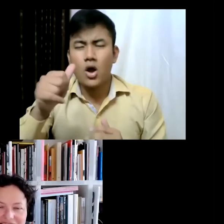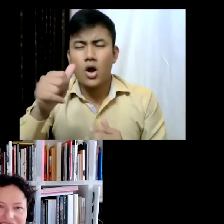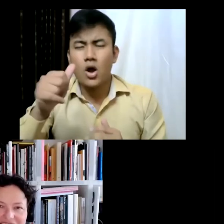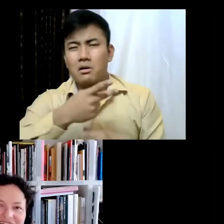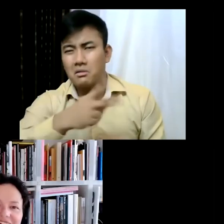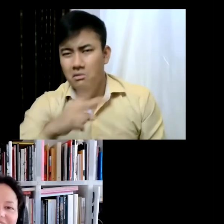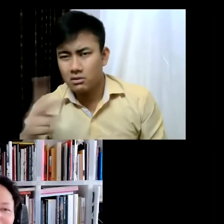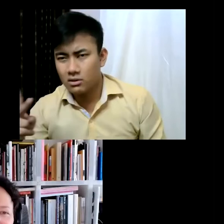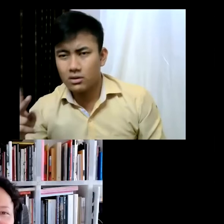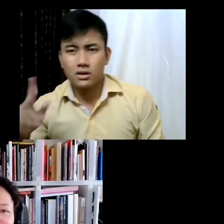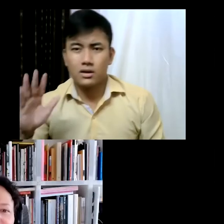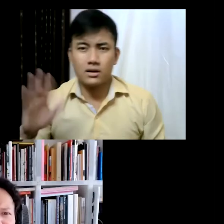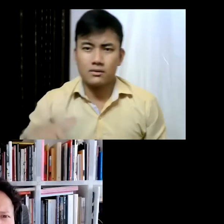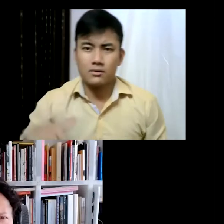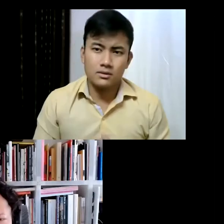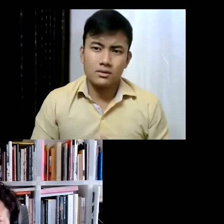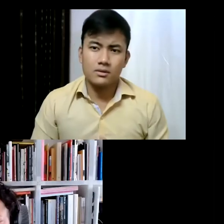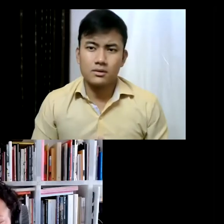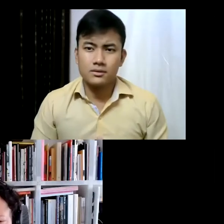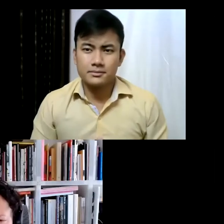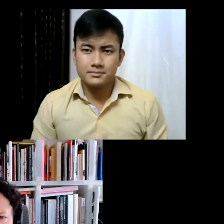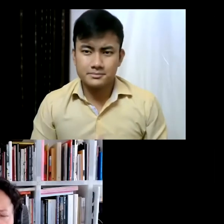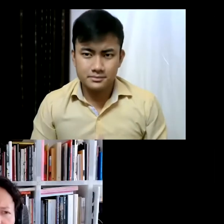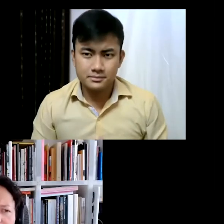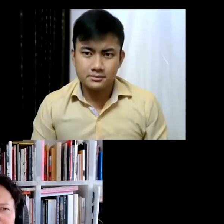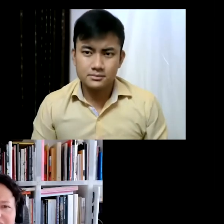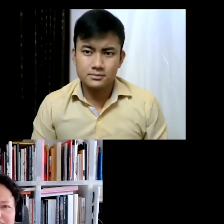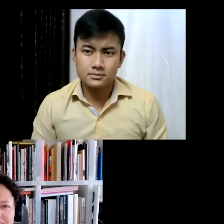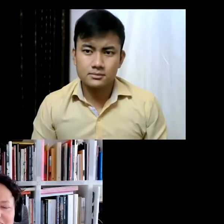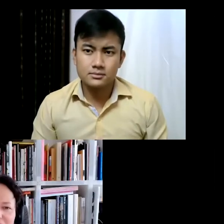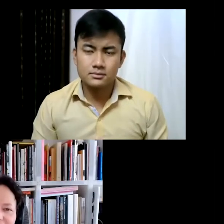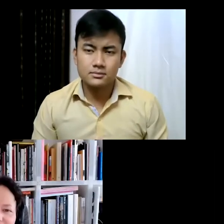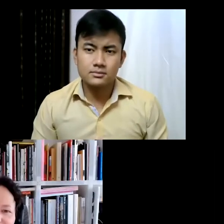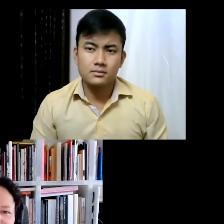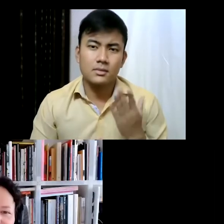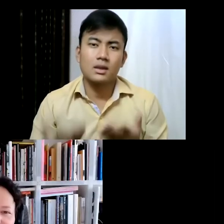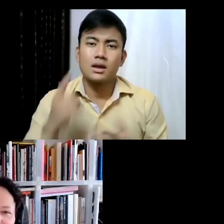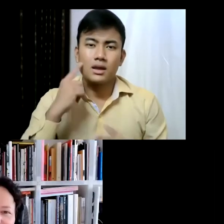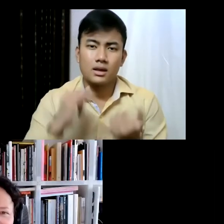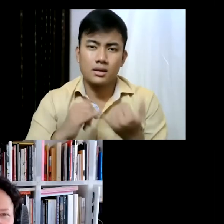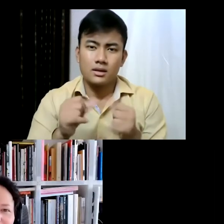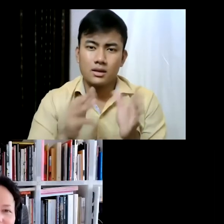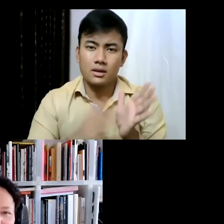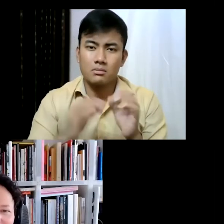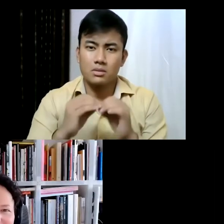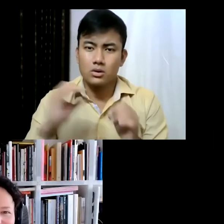Documenta... so there is... and I think also Istanbul... so there is a lot happening...